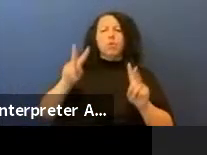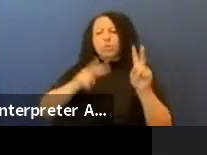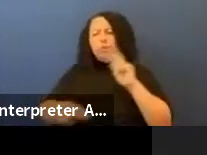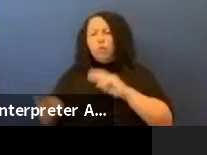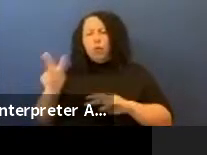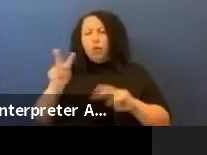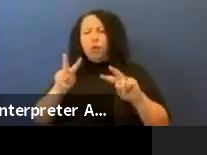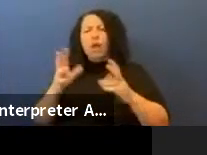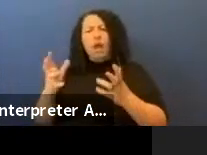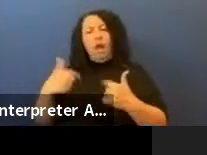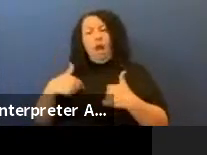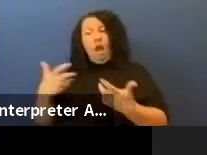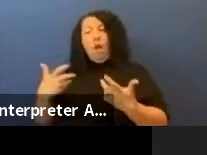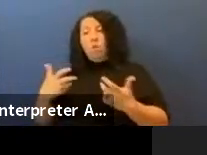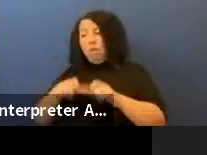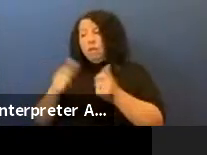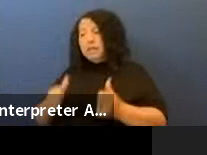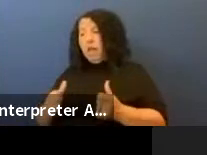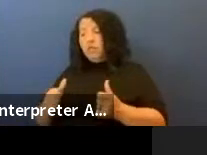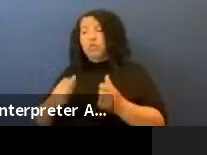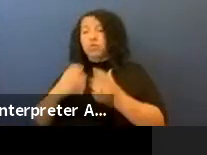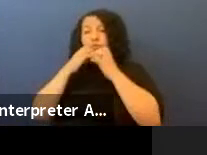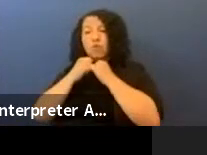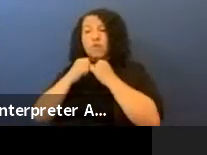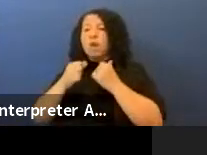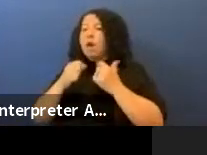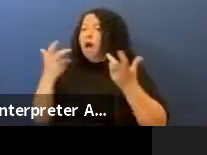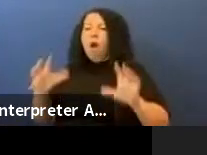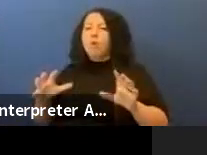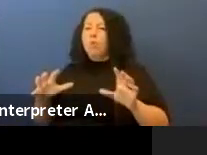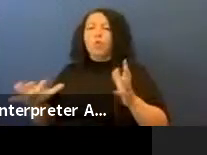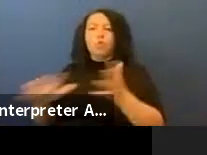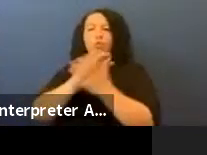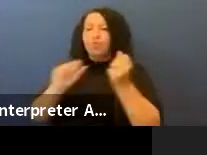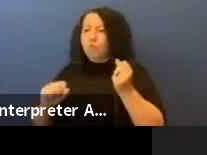preserved. I'm not for destroying them. I want them inside